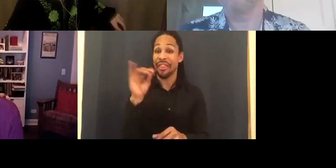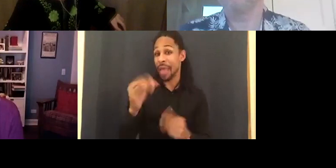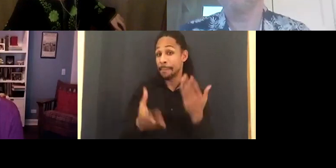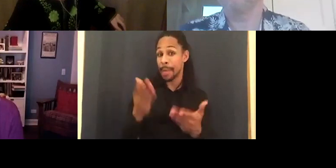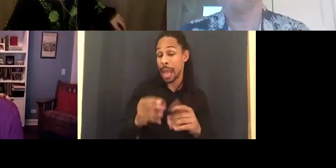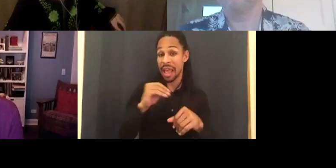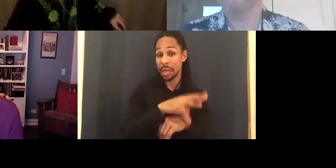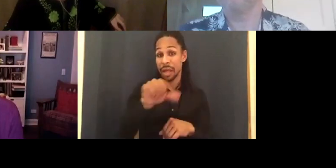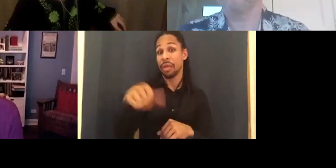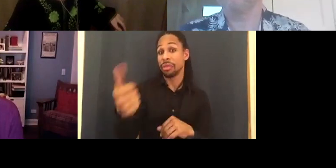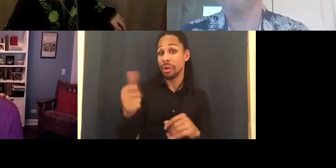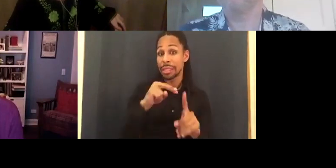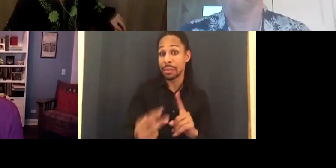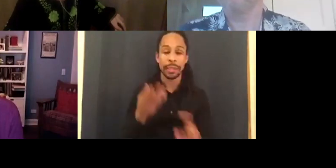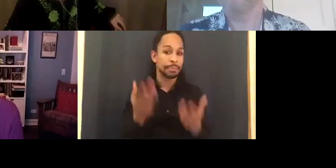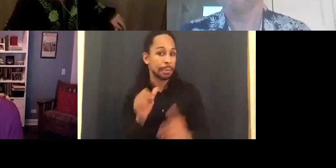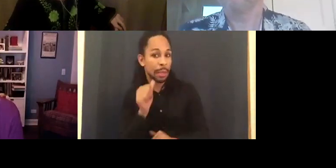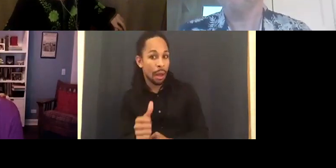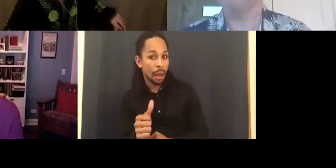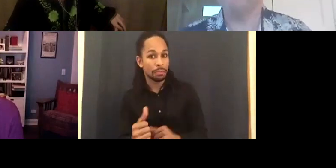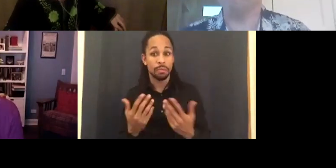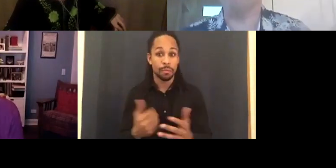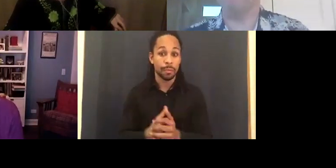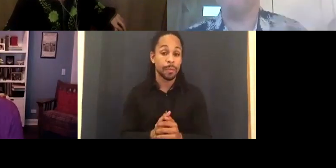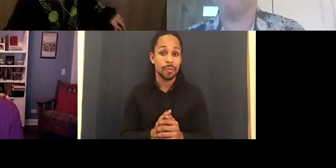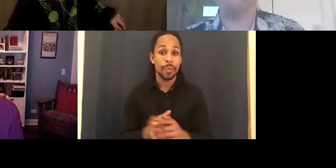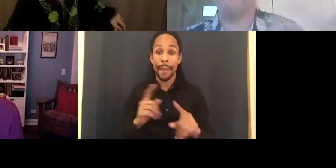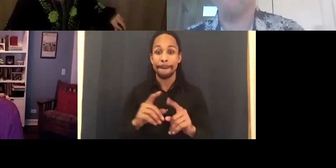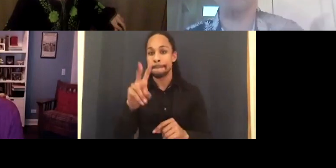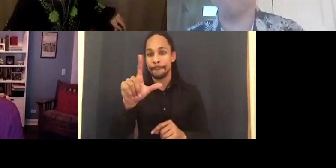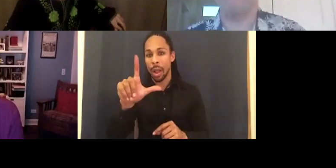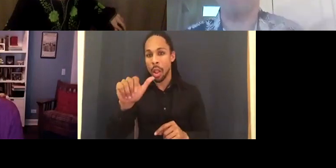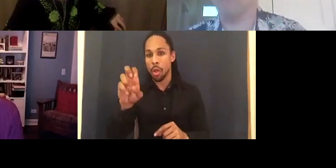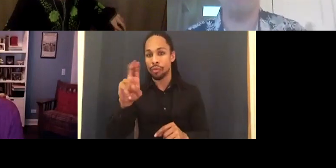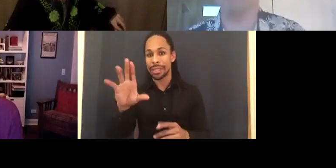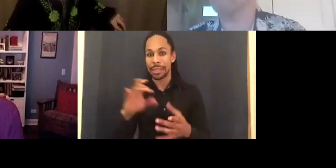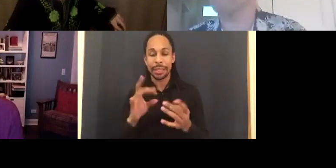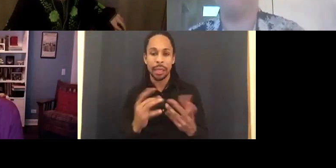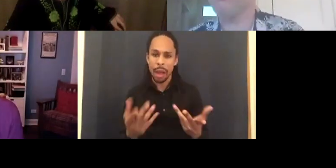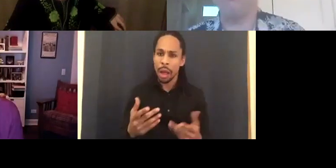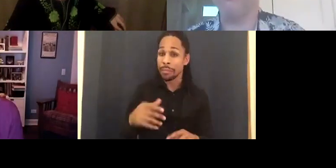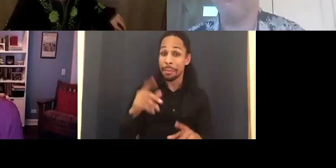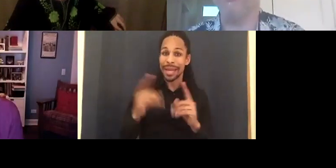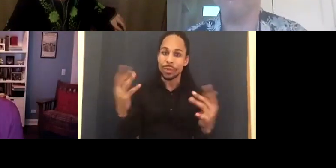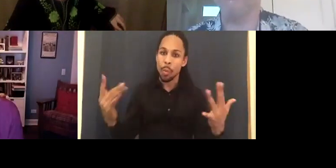It might not. LAWRENCE CARTER LONG: But it's woven into that tapestry of all the things that character becomes.